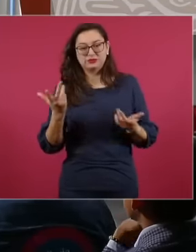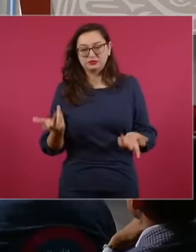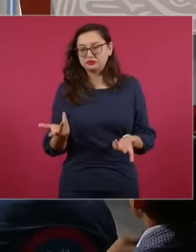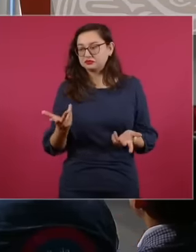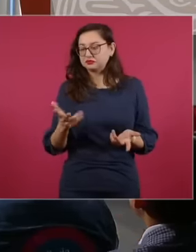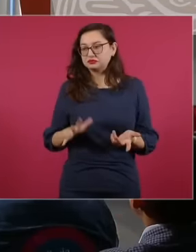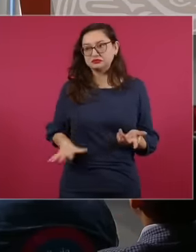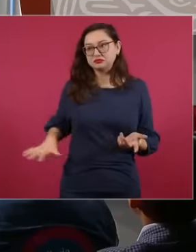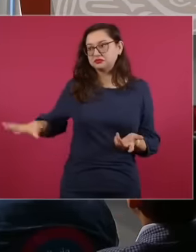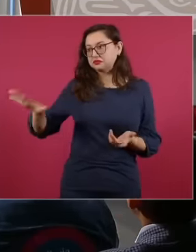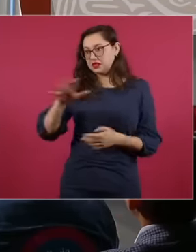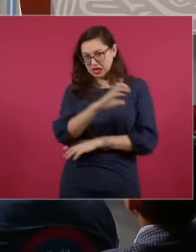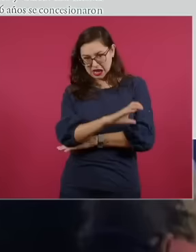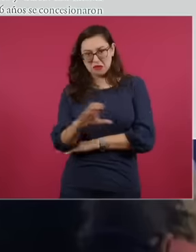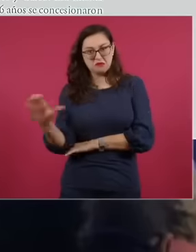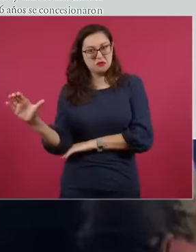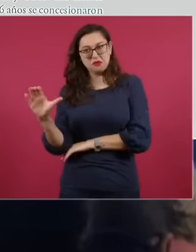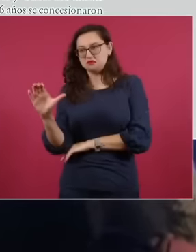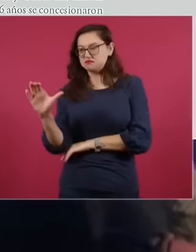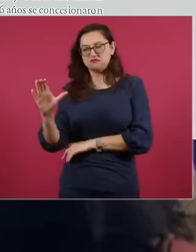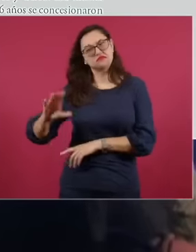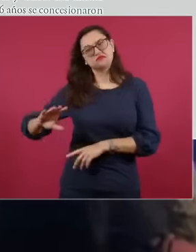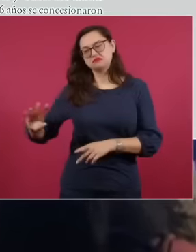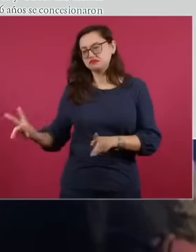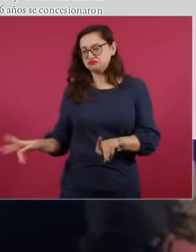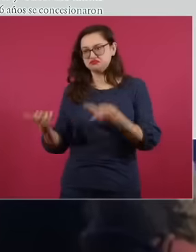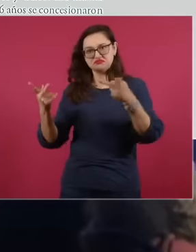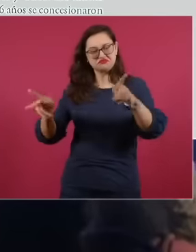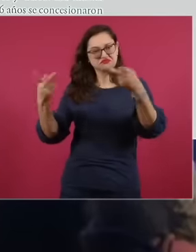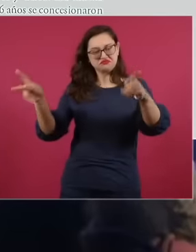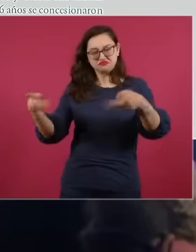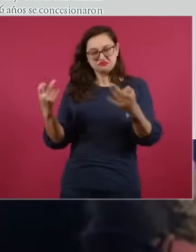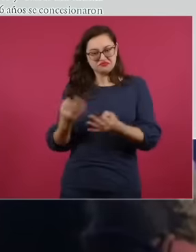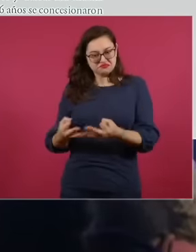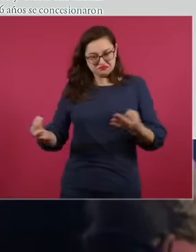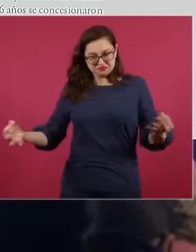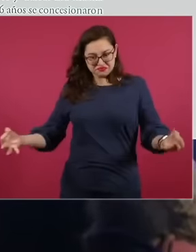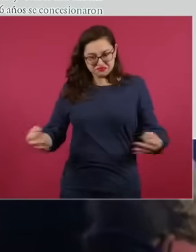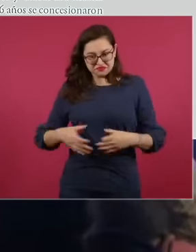elected modifying the